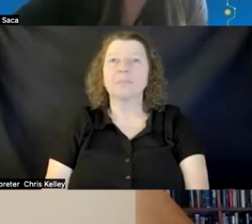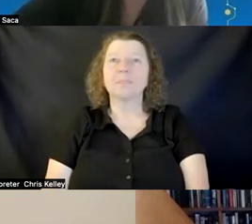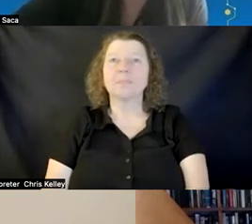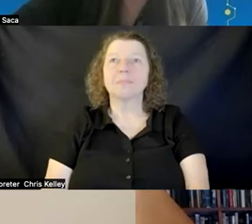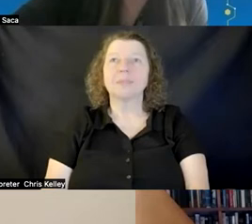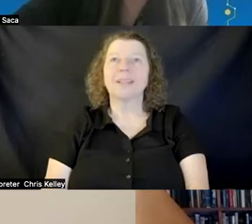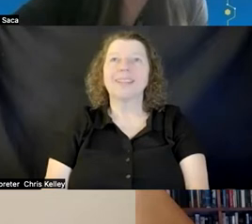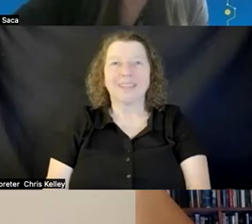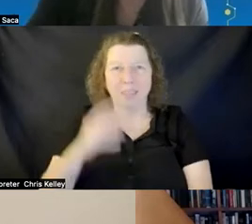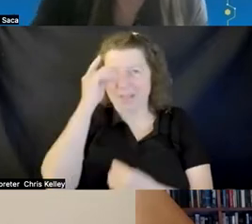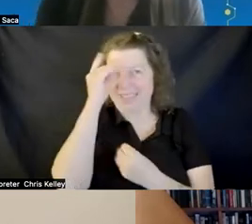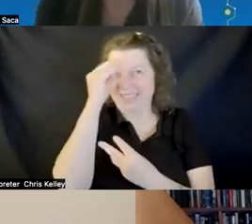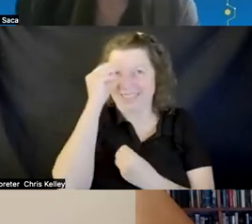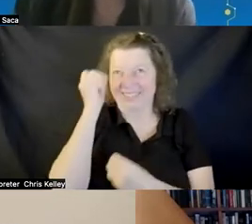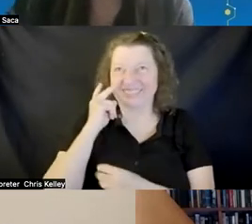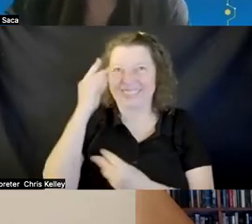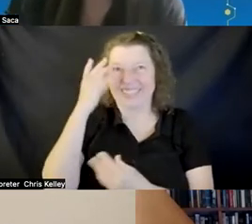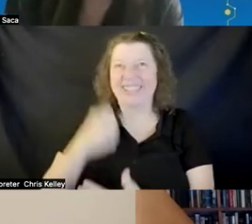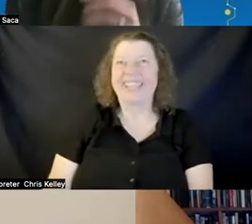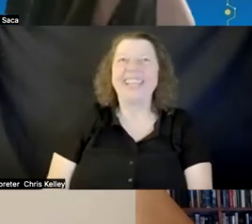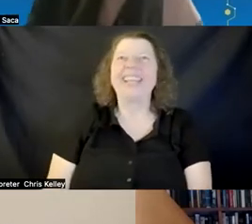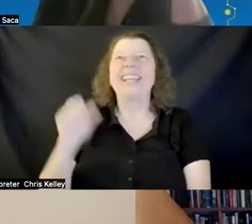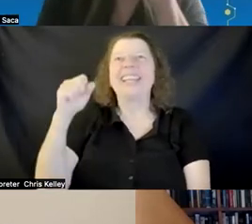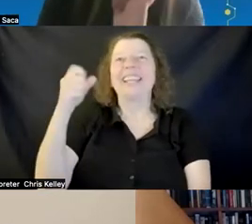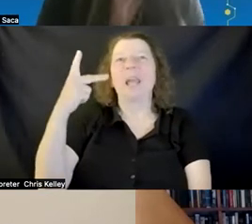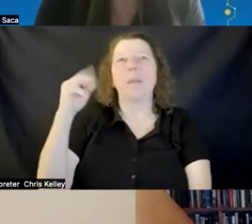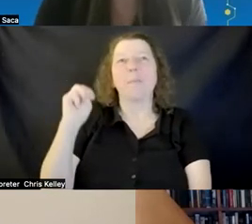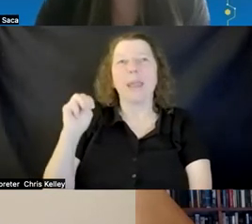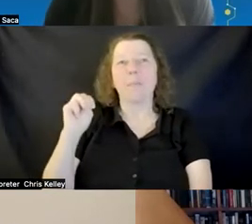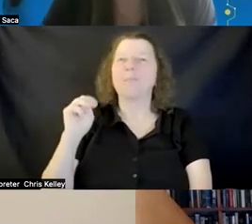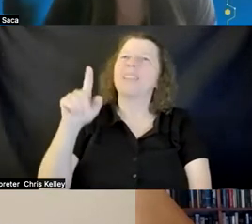thinking about it seems like uh yeah i i can i can take a stab at it um